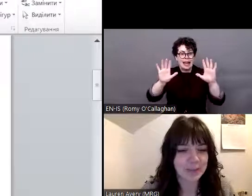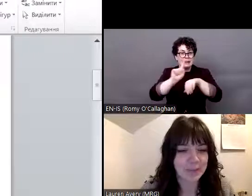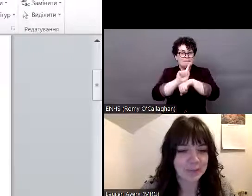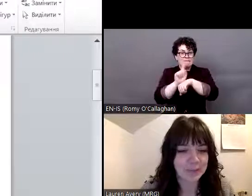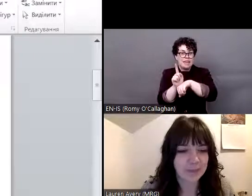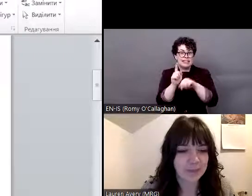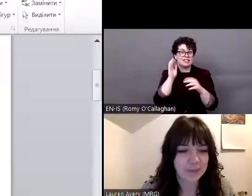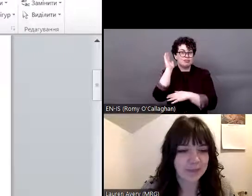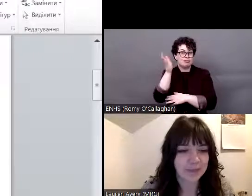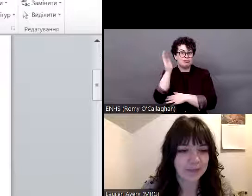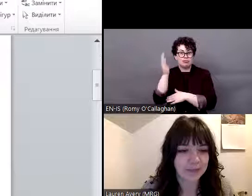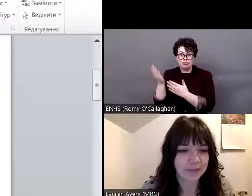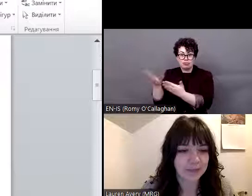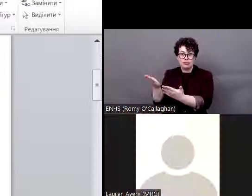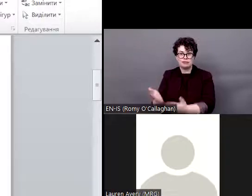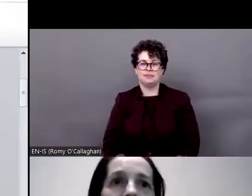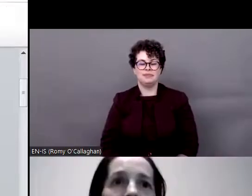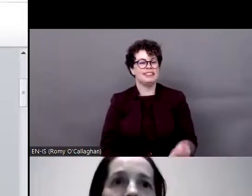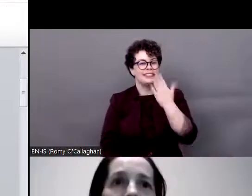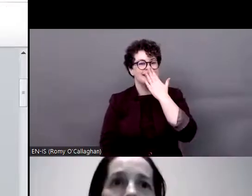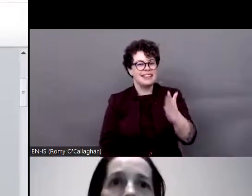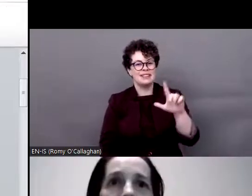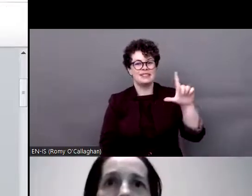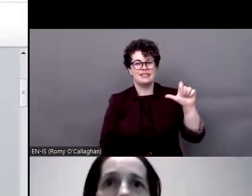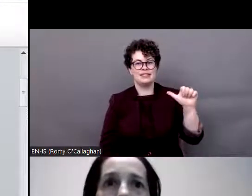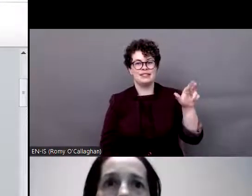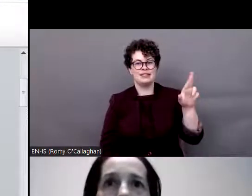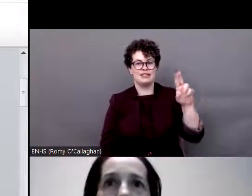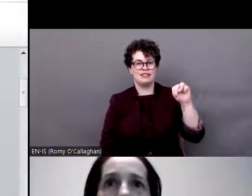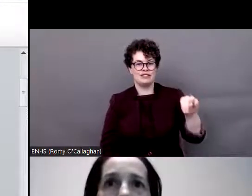floor is yours. >> LINA KONDUR: Thank you very